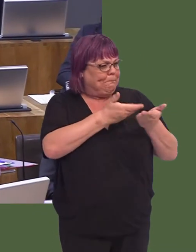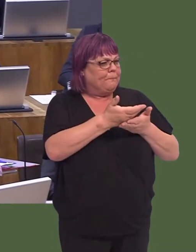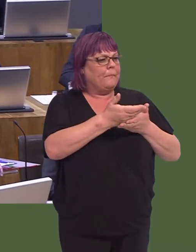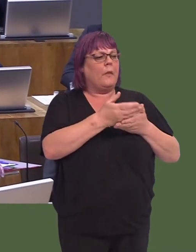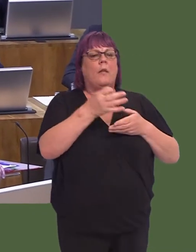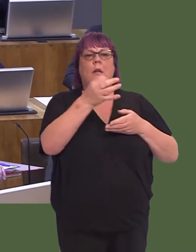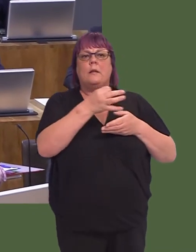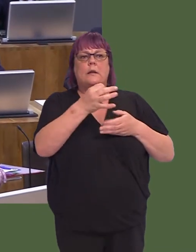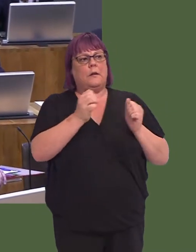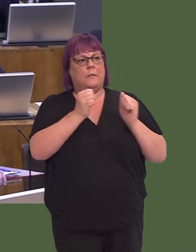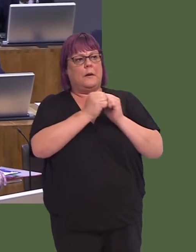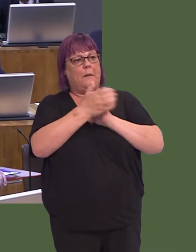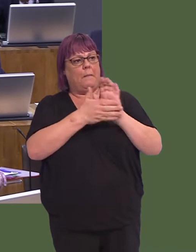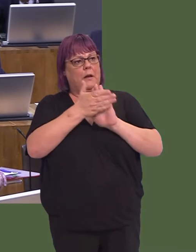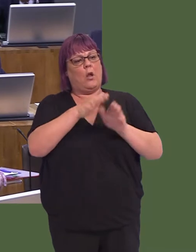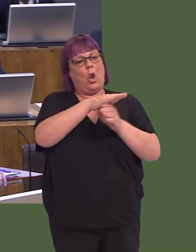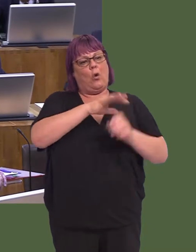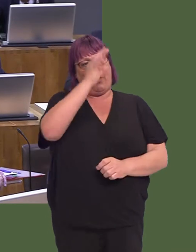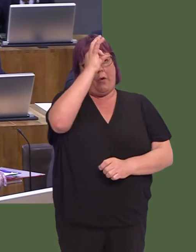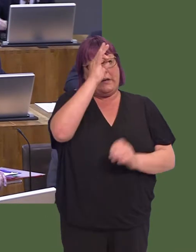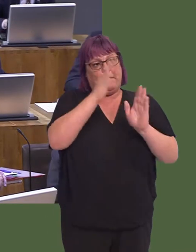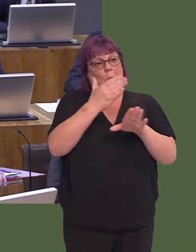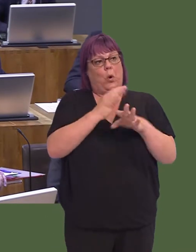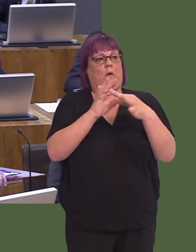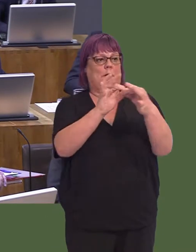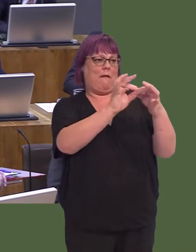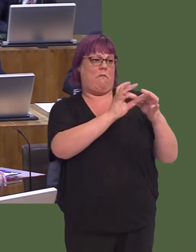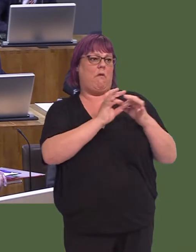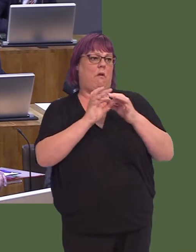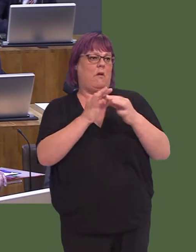The city deal is a deal that requires local authorities to work together for the good